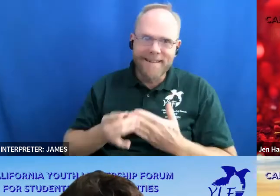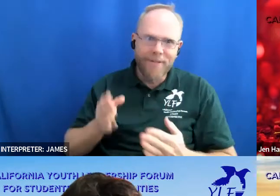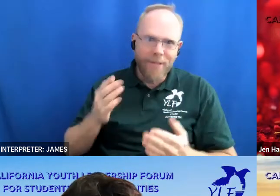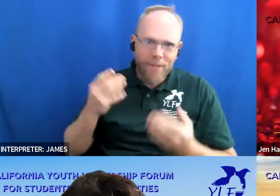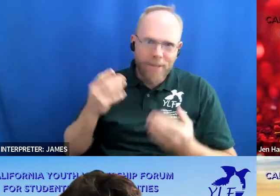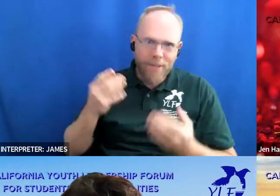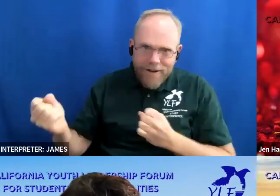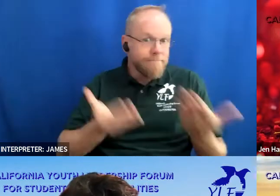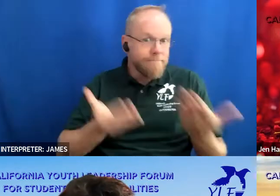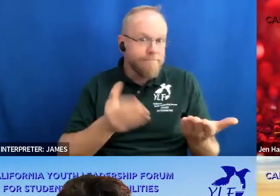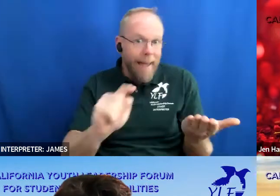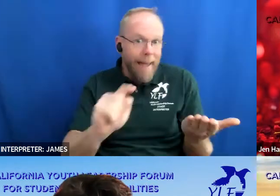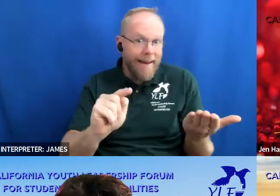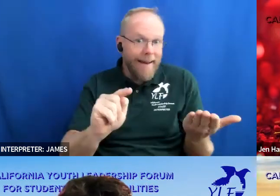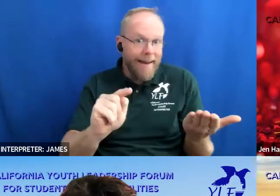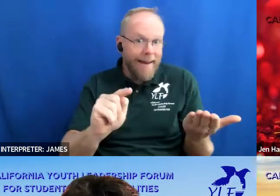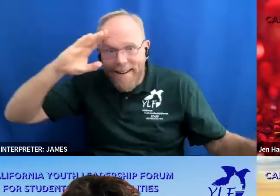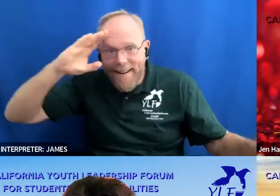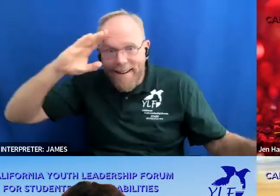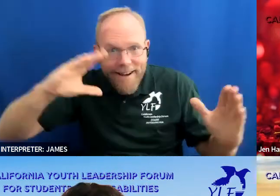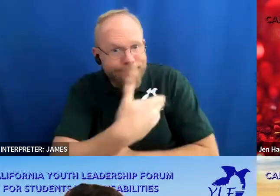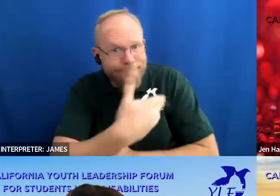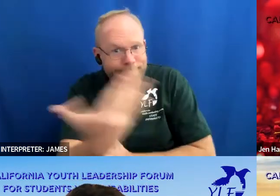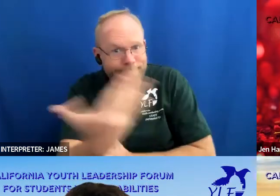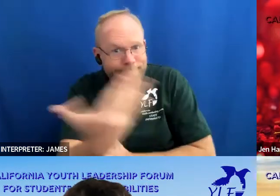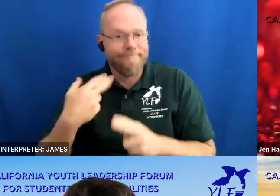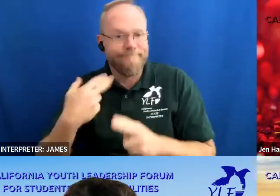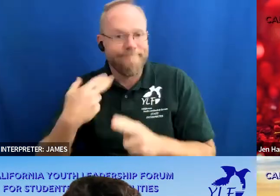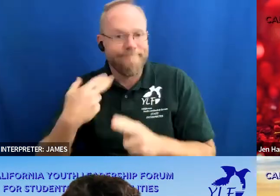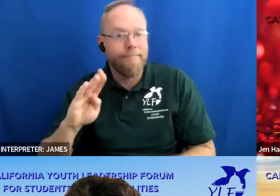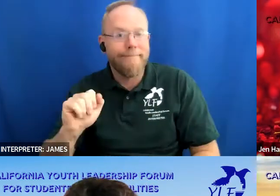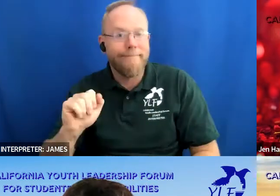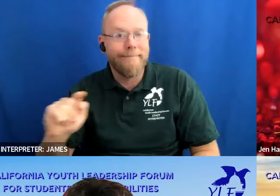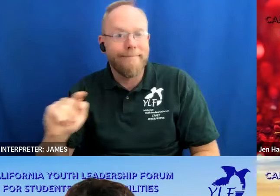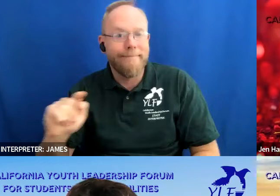hey everyone good morning my name is matt baker i use he him pronouns i'm a counselor